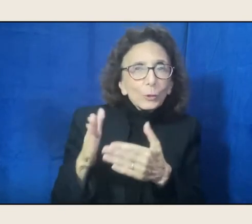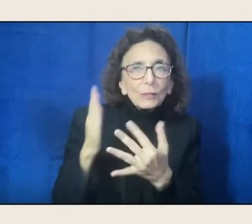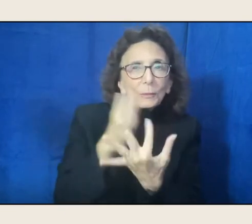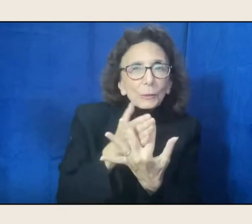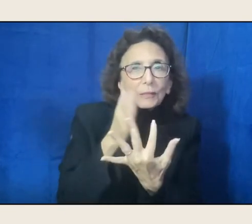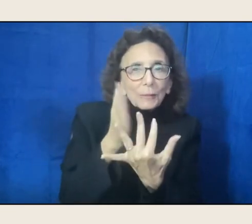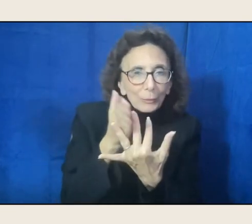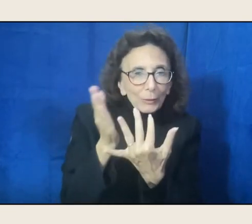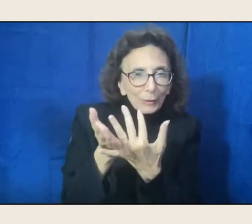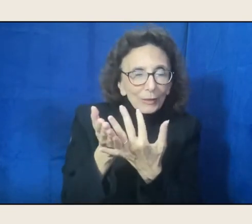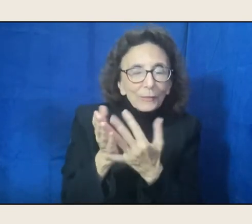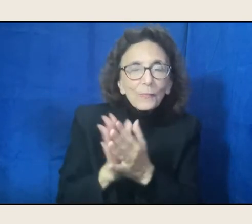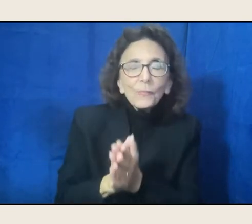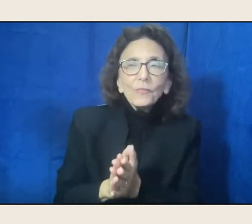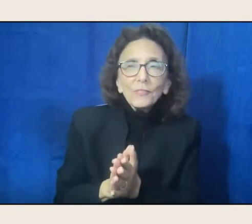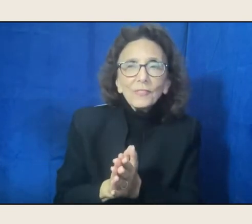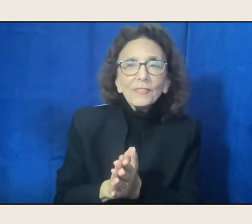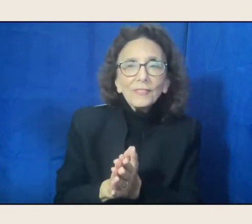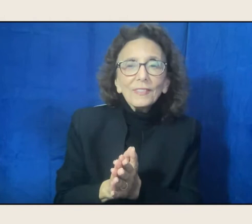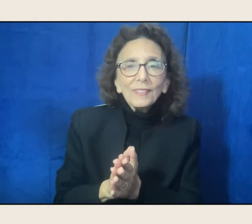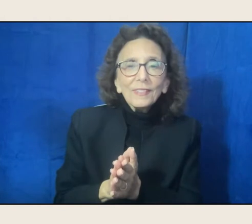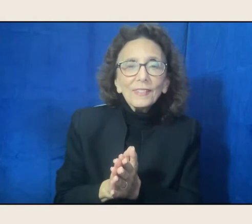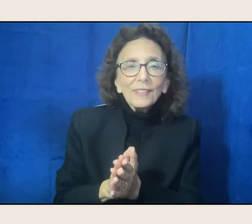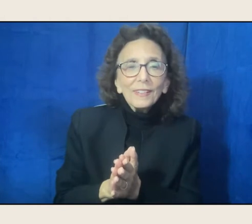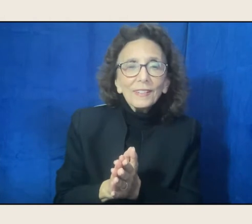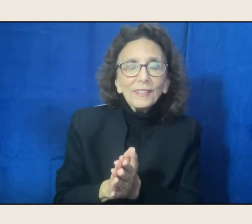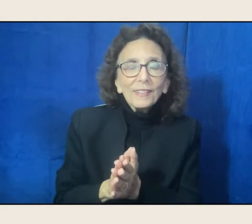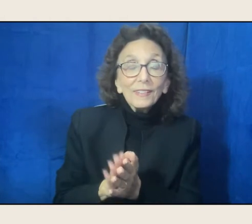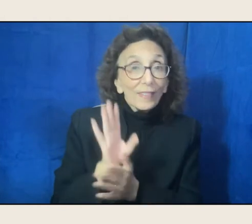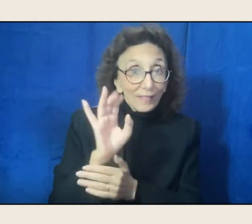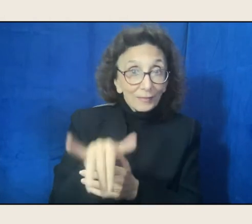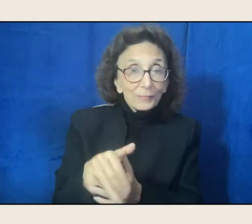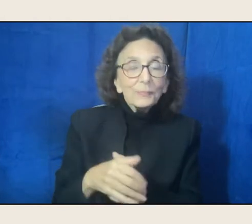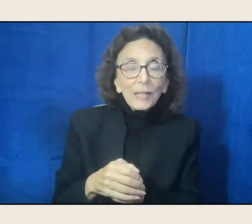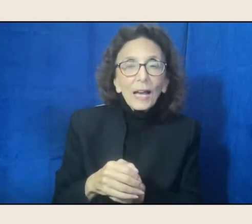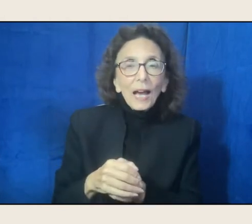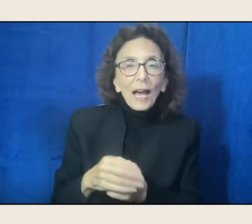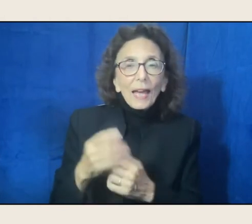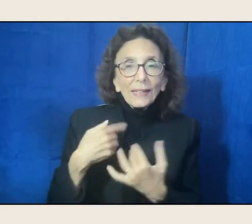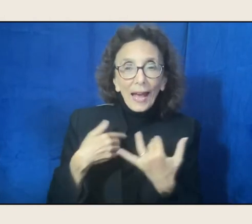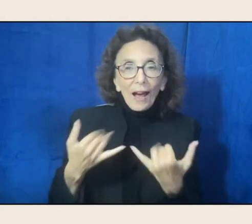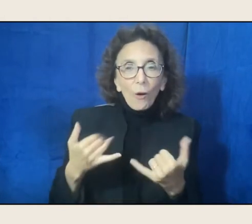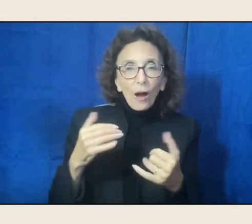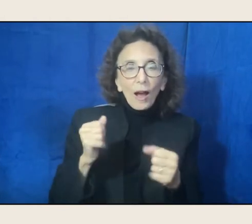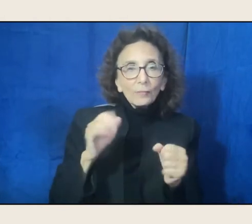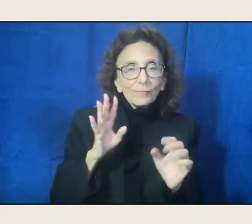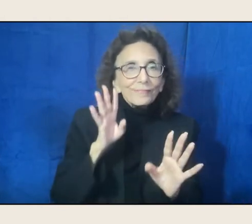But yeah, that's how that one came about. I'm at work on another play, a musical play called "We Were There When Jazz